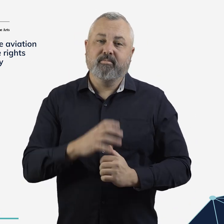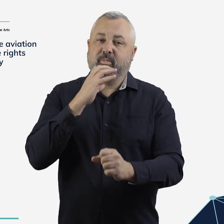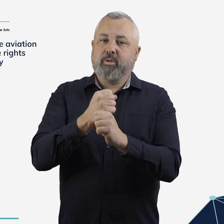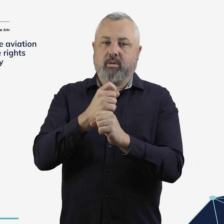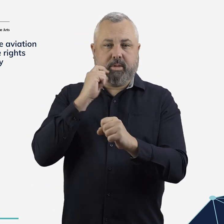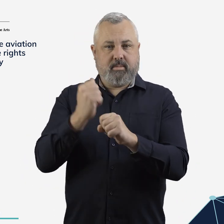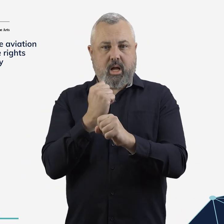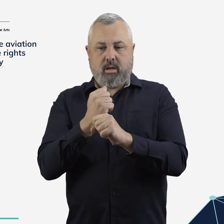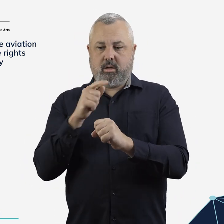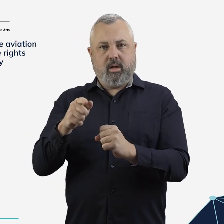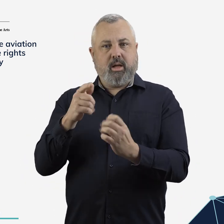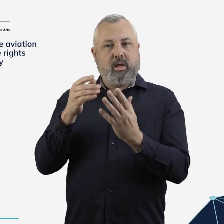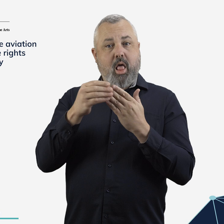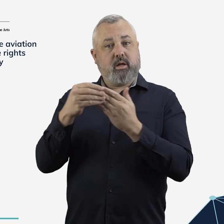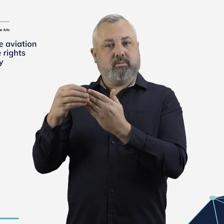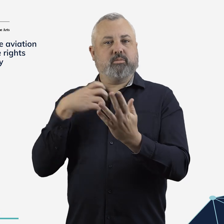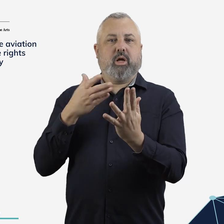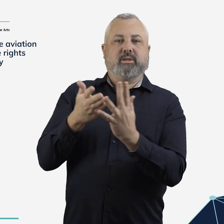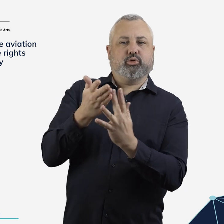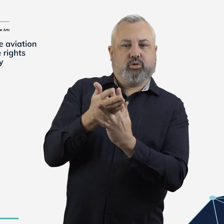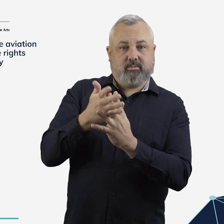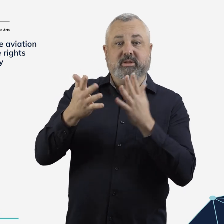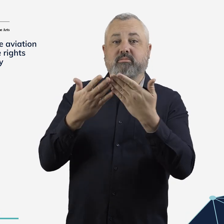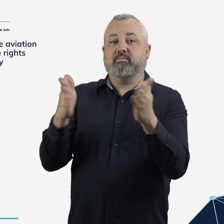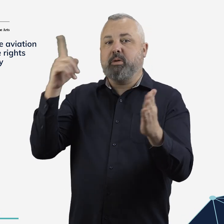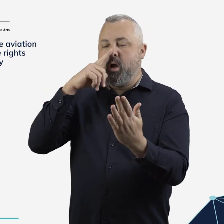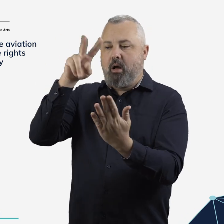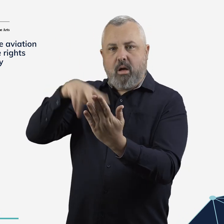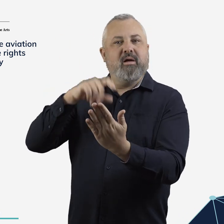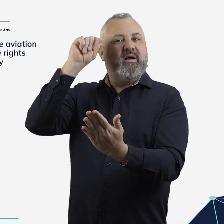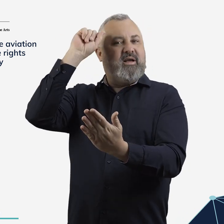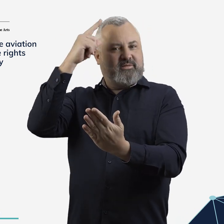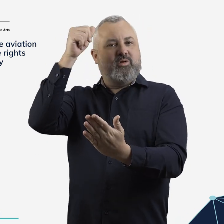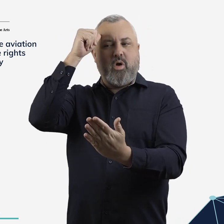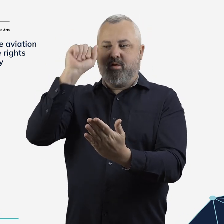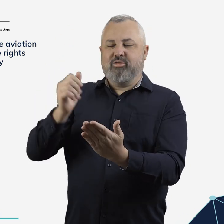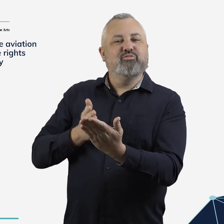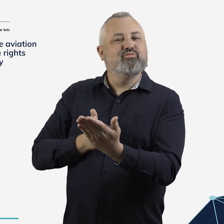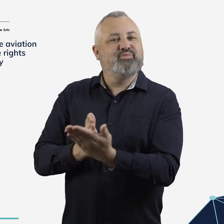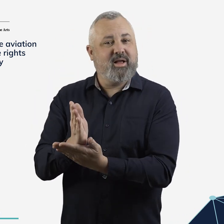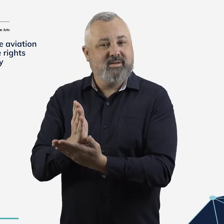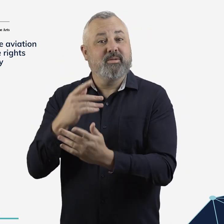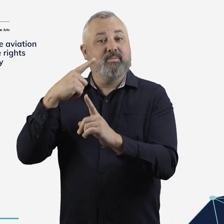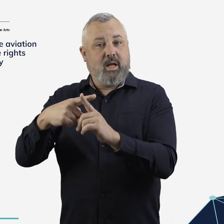We will produce accessible user guides to inform passengers about their rights and